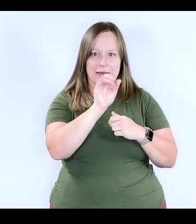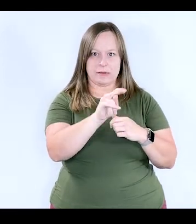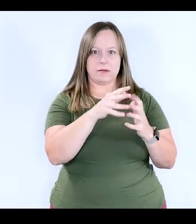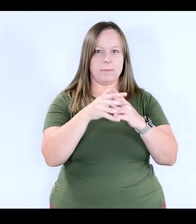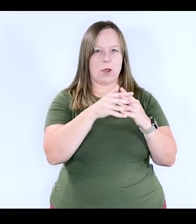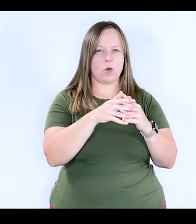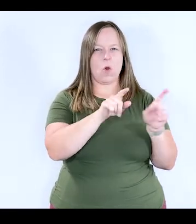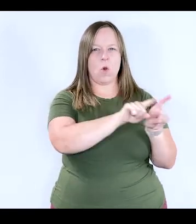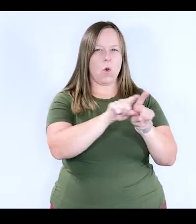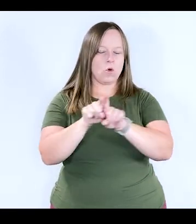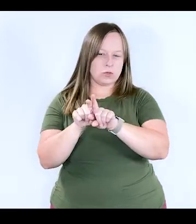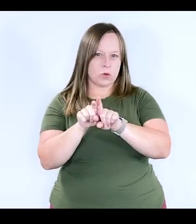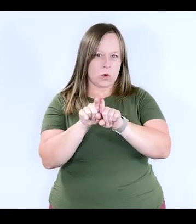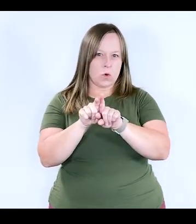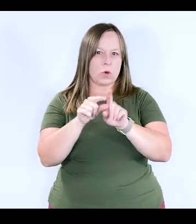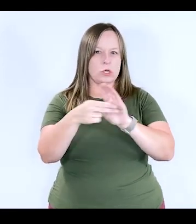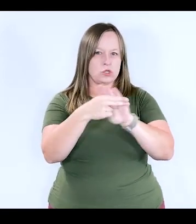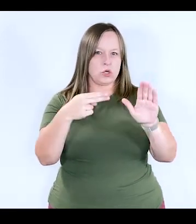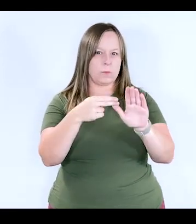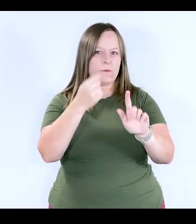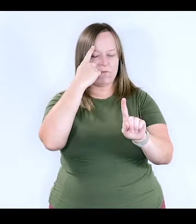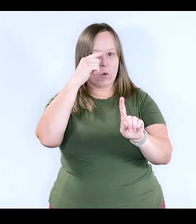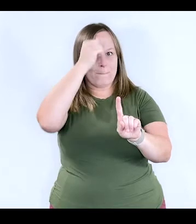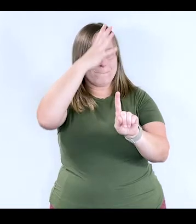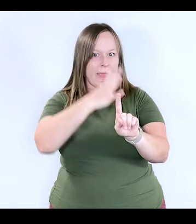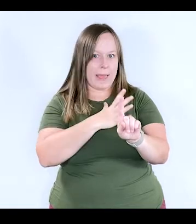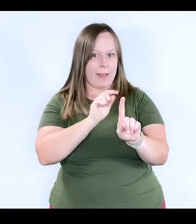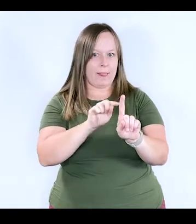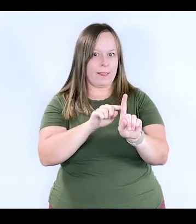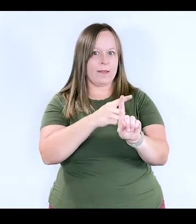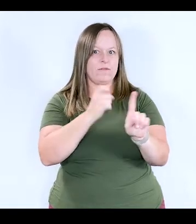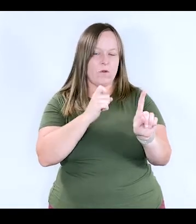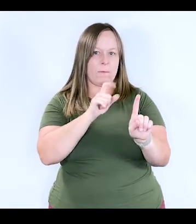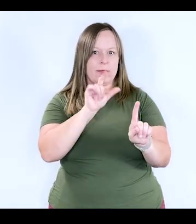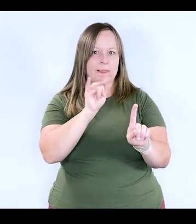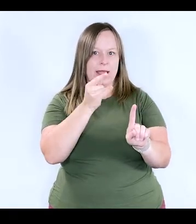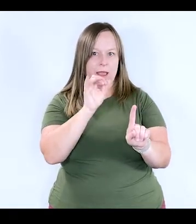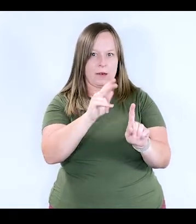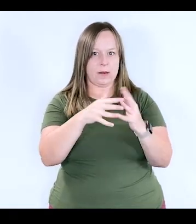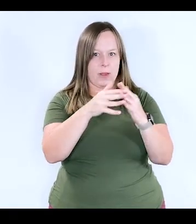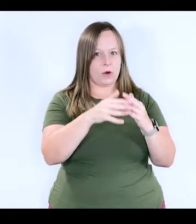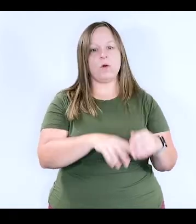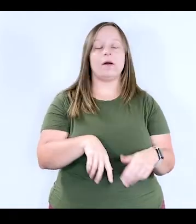And it's also a term that used for a male who is from Latin America.